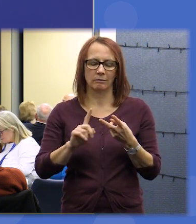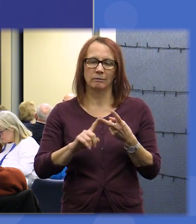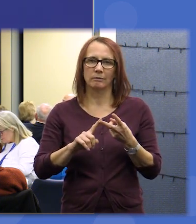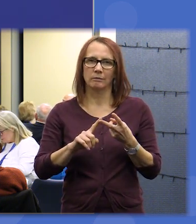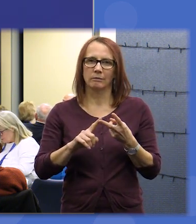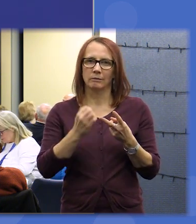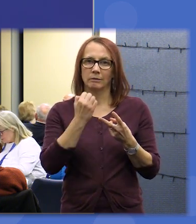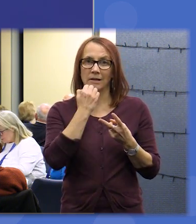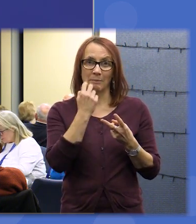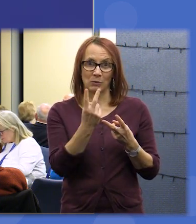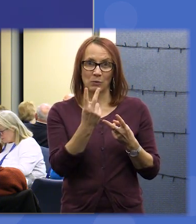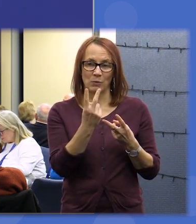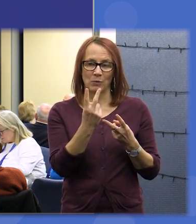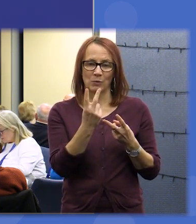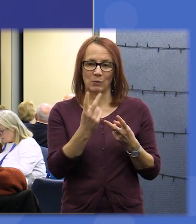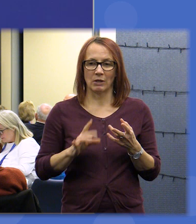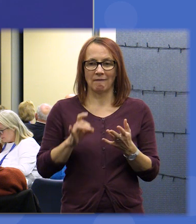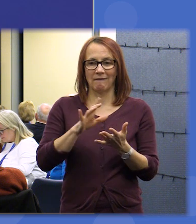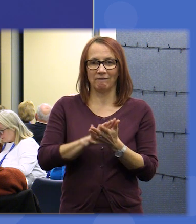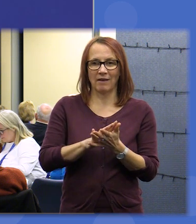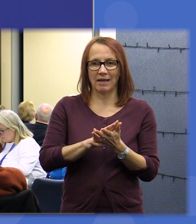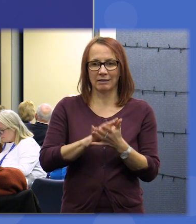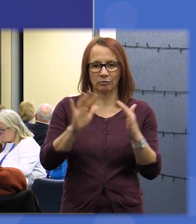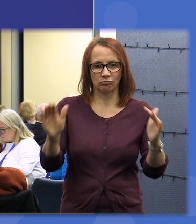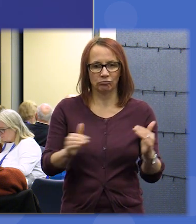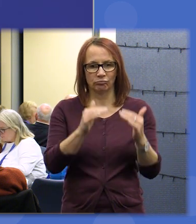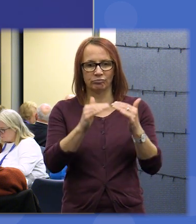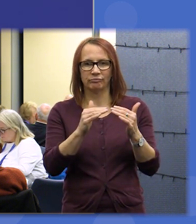was number two invest in and provide a thriving and fit for purpose Health